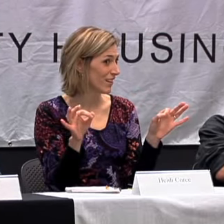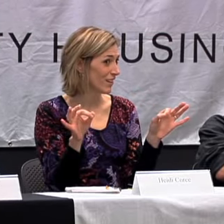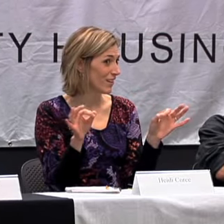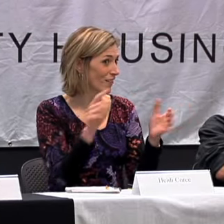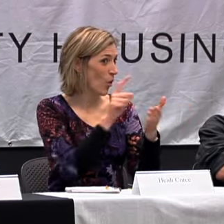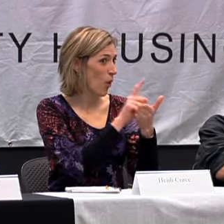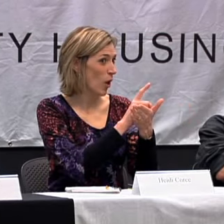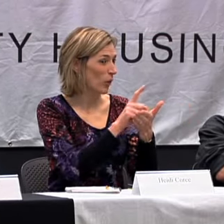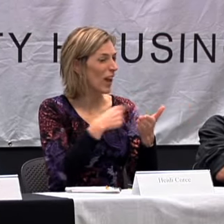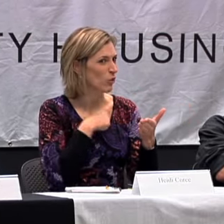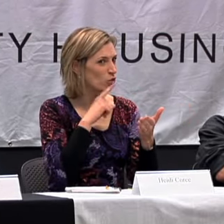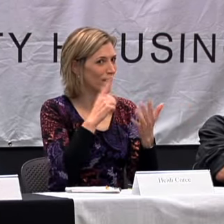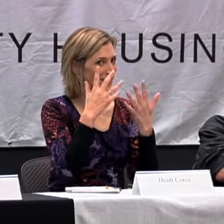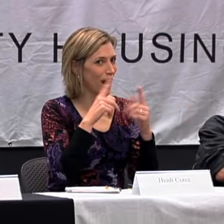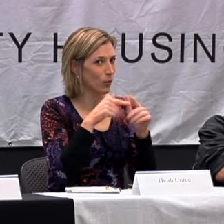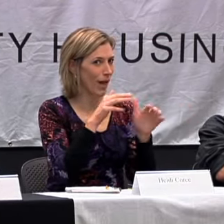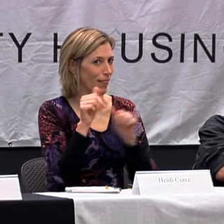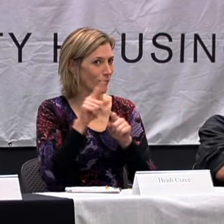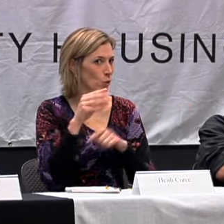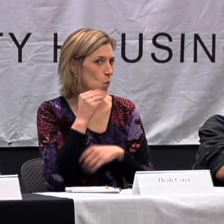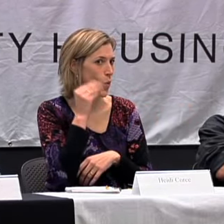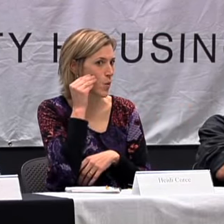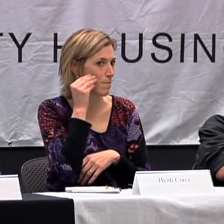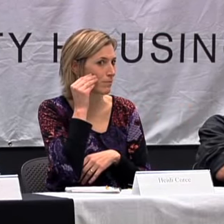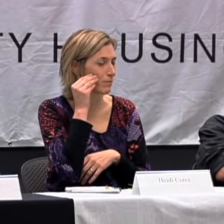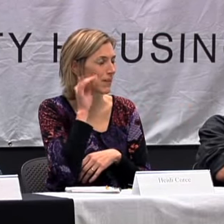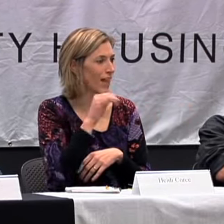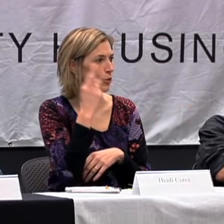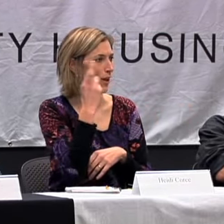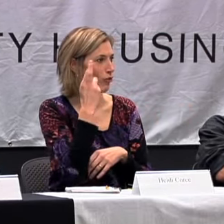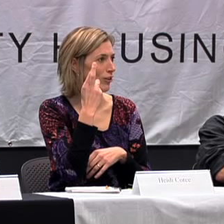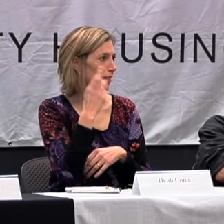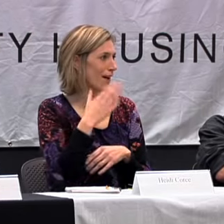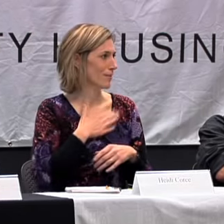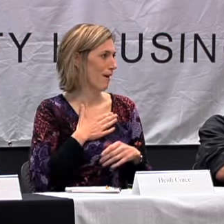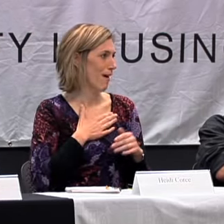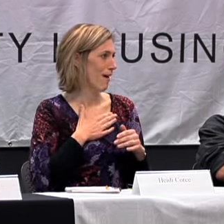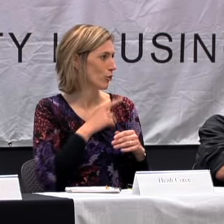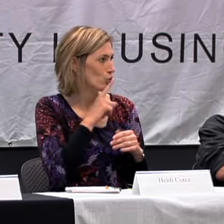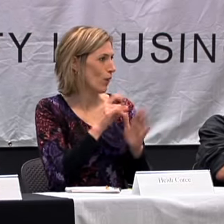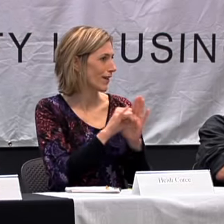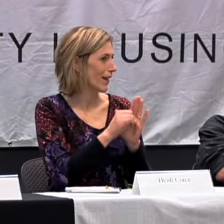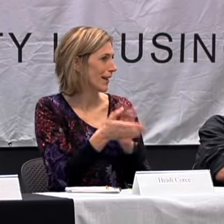RELAX LIKE I WAS FREE AND I WAS SAD WHEN I LEFT THAT TO GO HOME AND